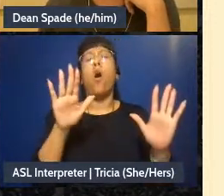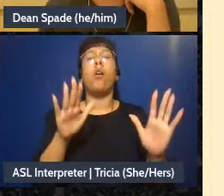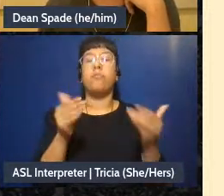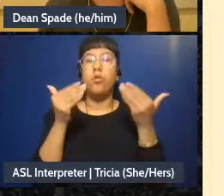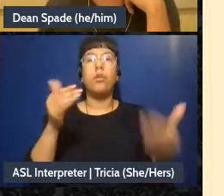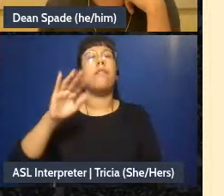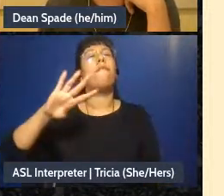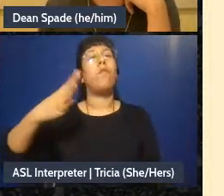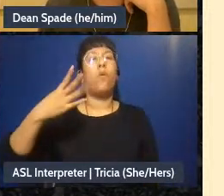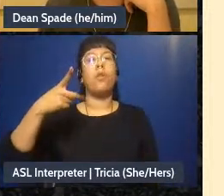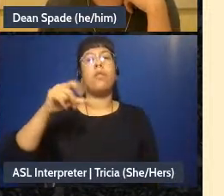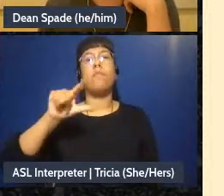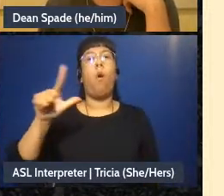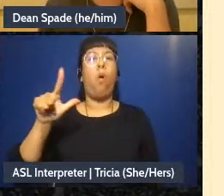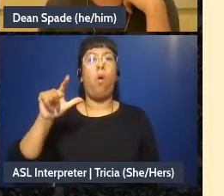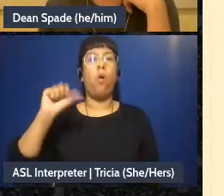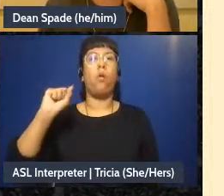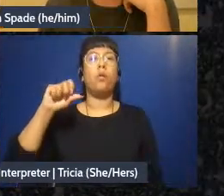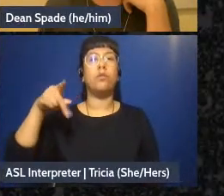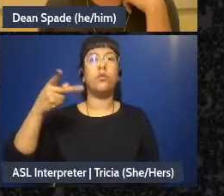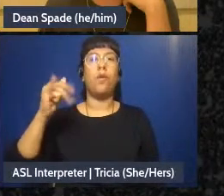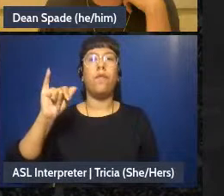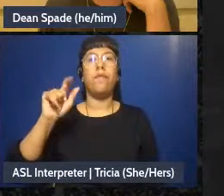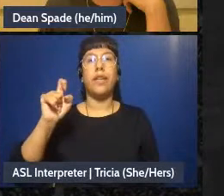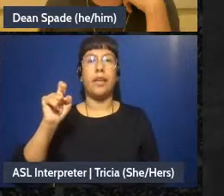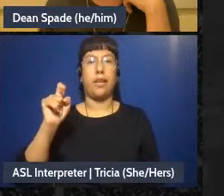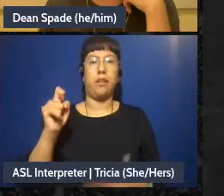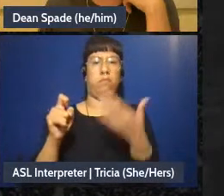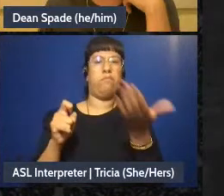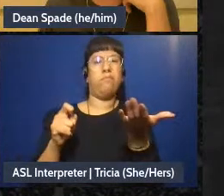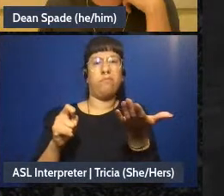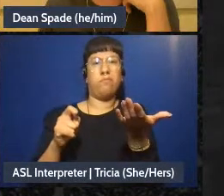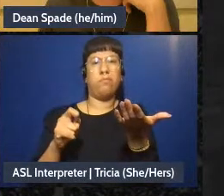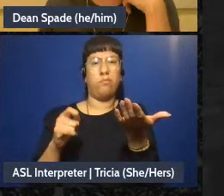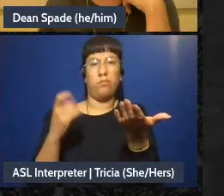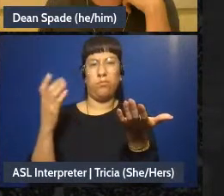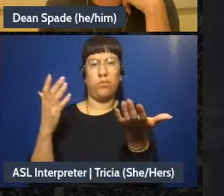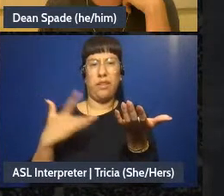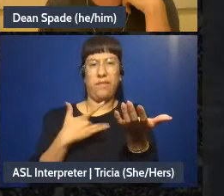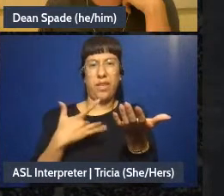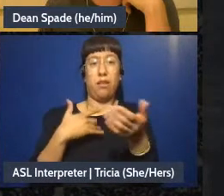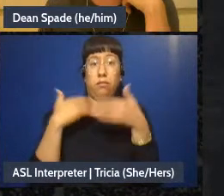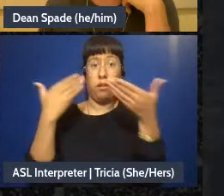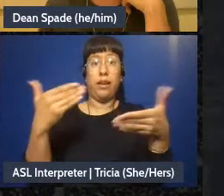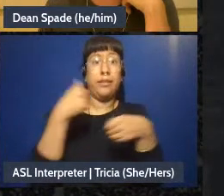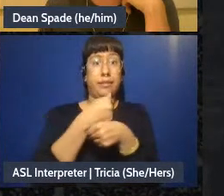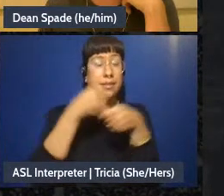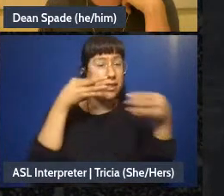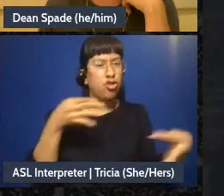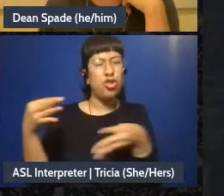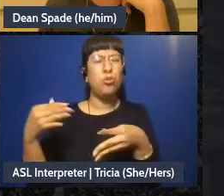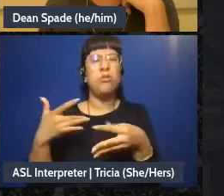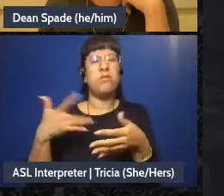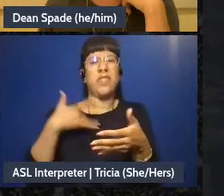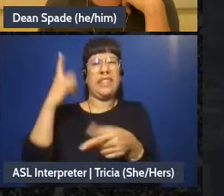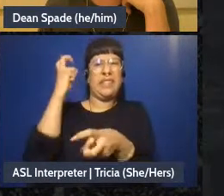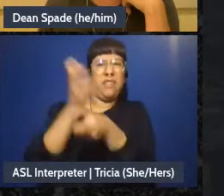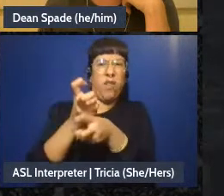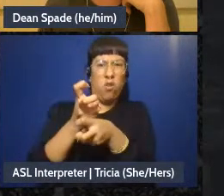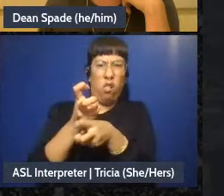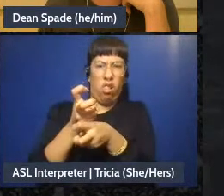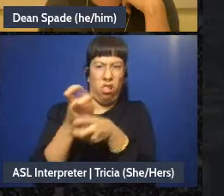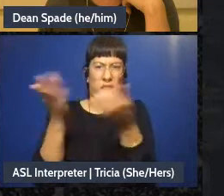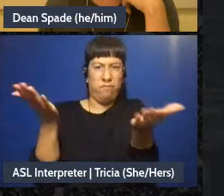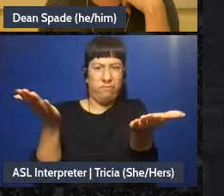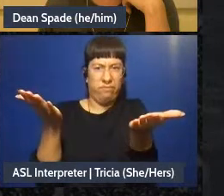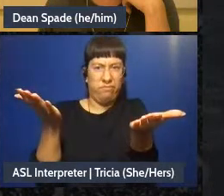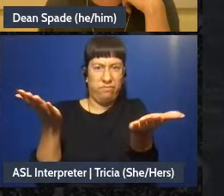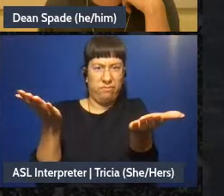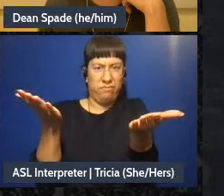Sophie, what's difficult about decision making in your group?